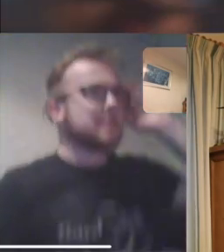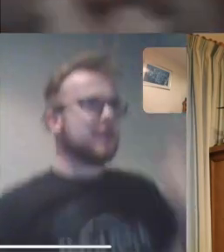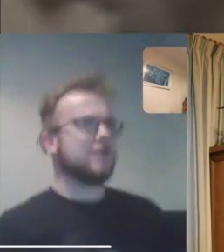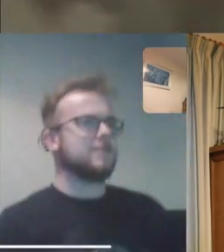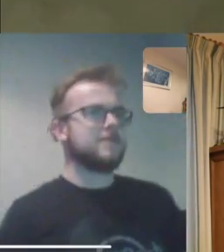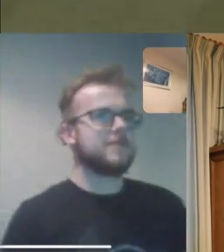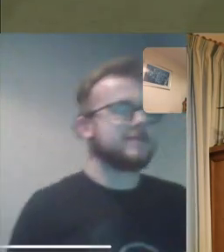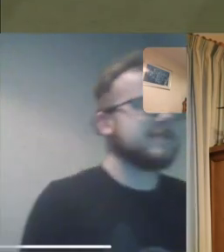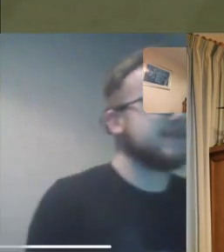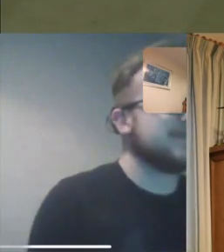Thomas